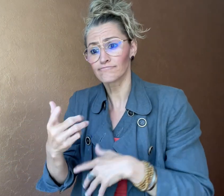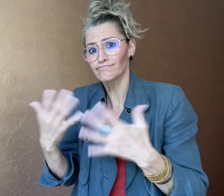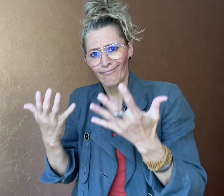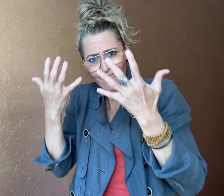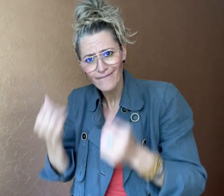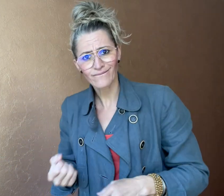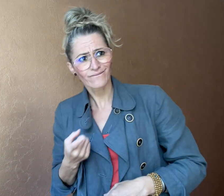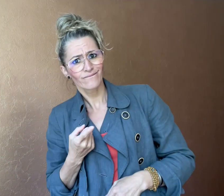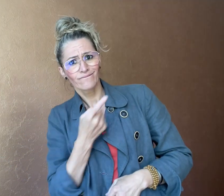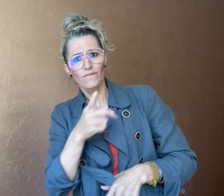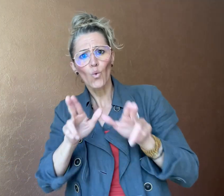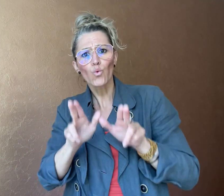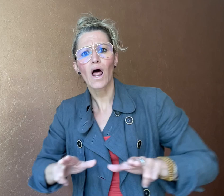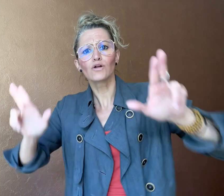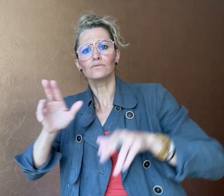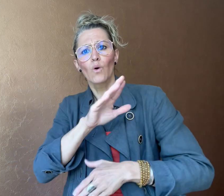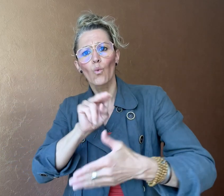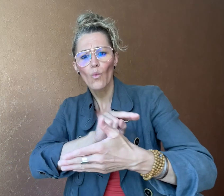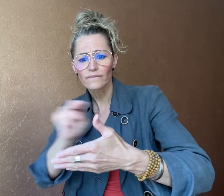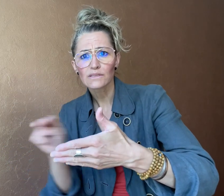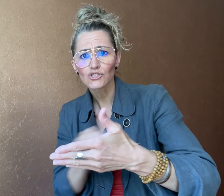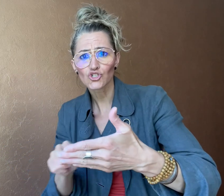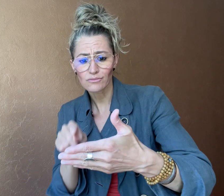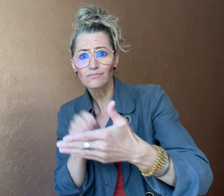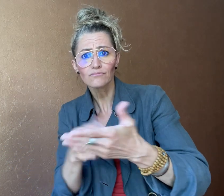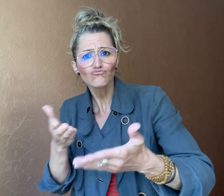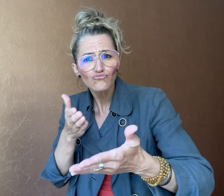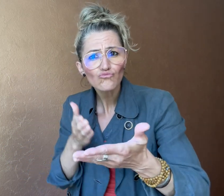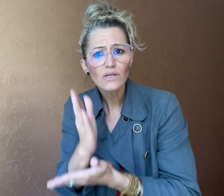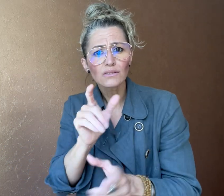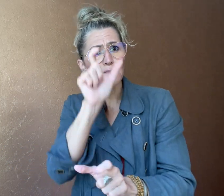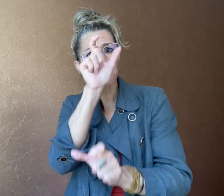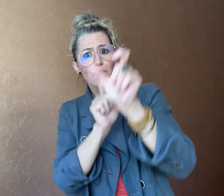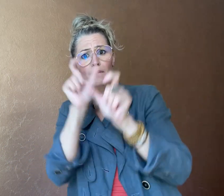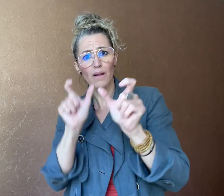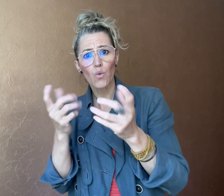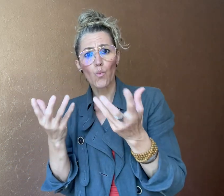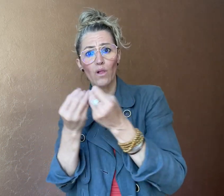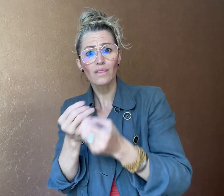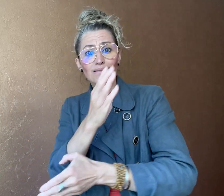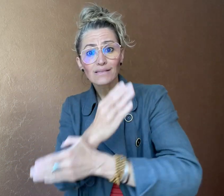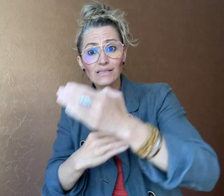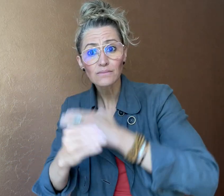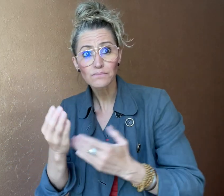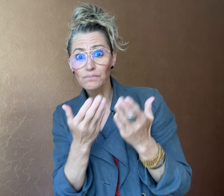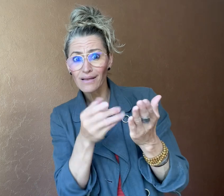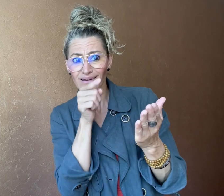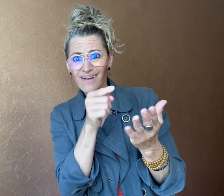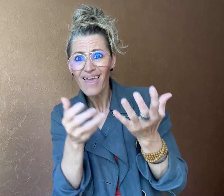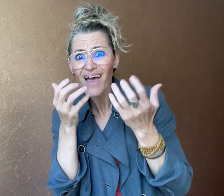states that according to the UN Convention on the